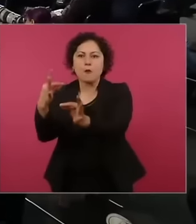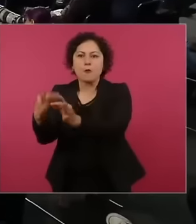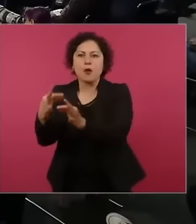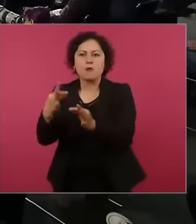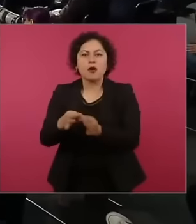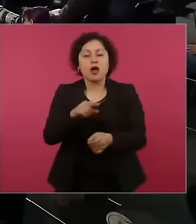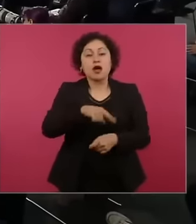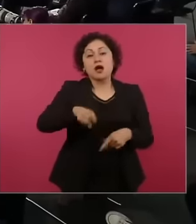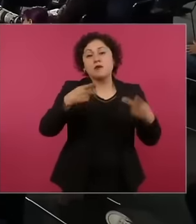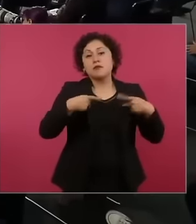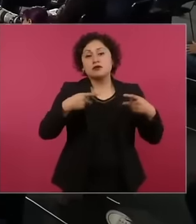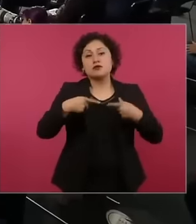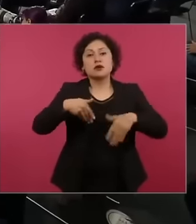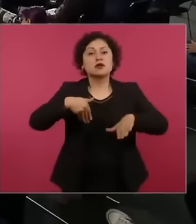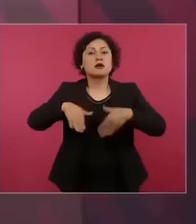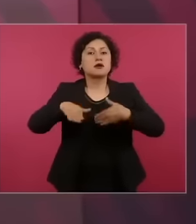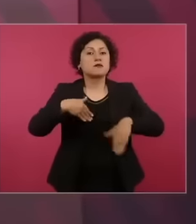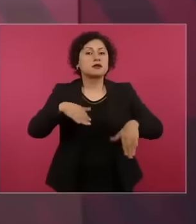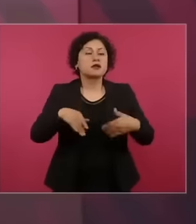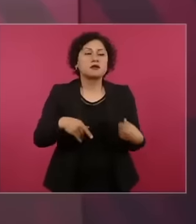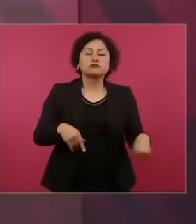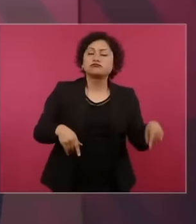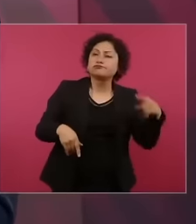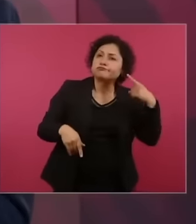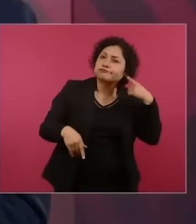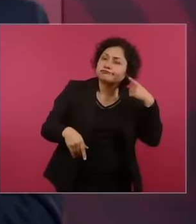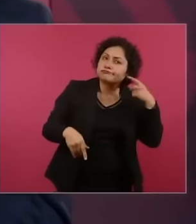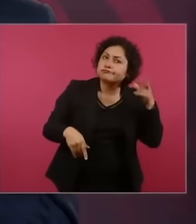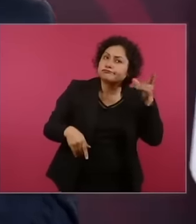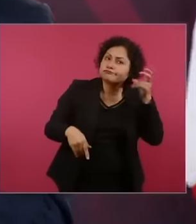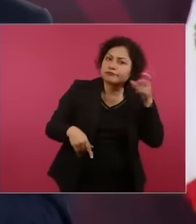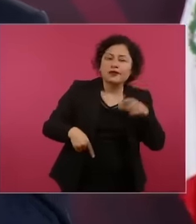certain radio programs this certain